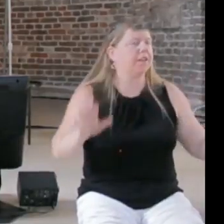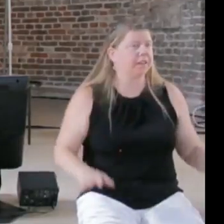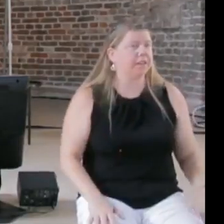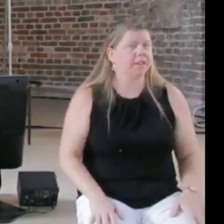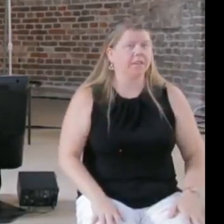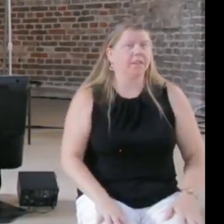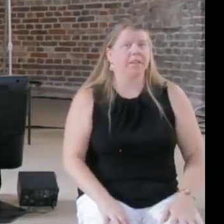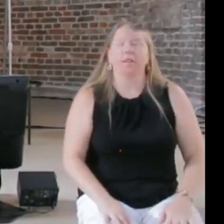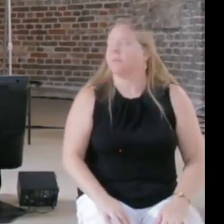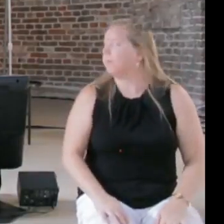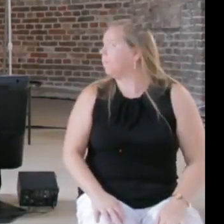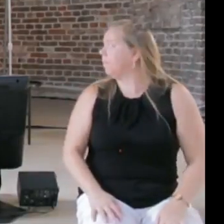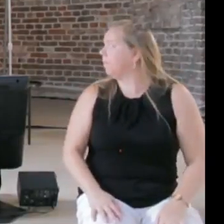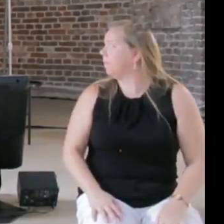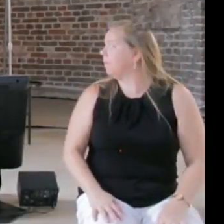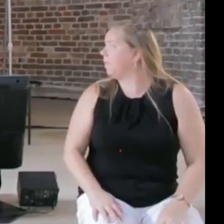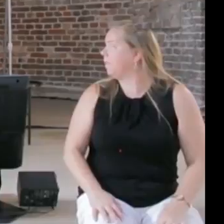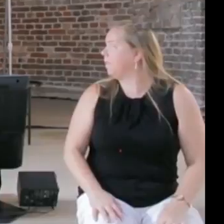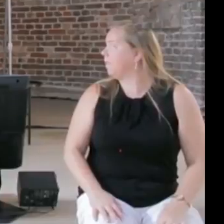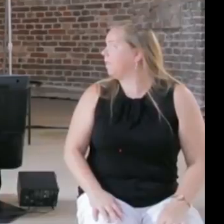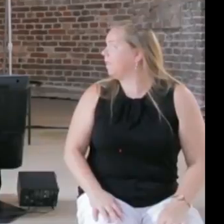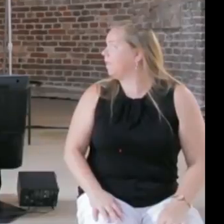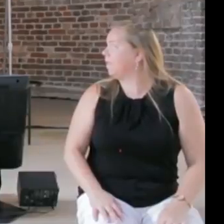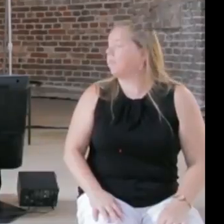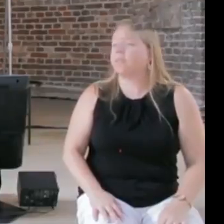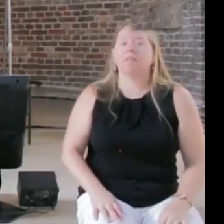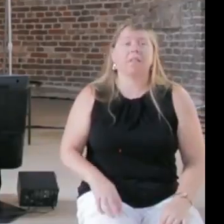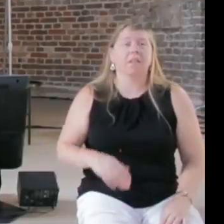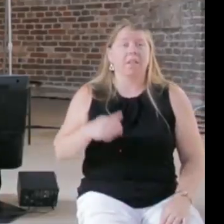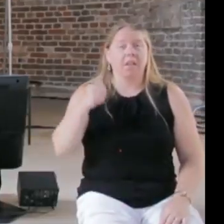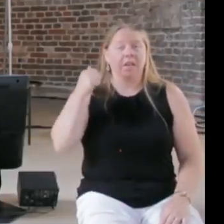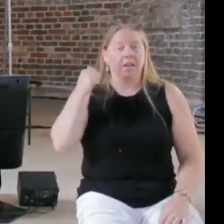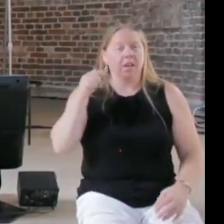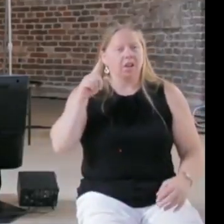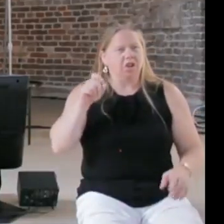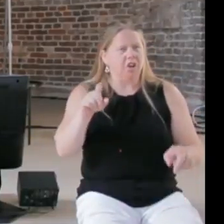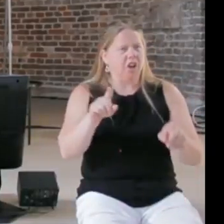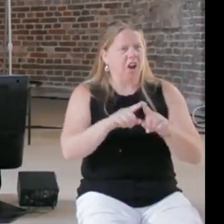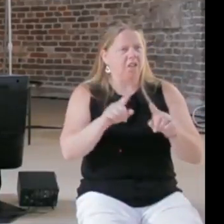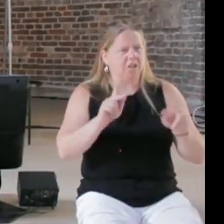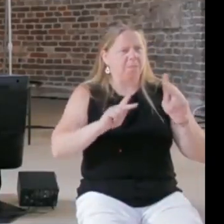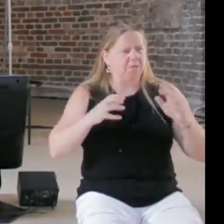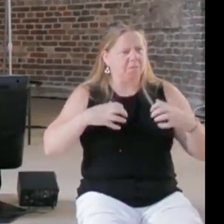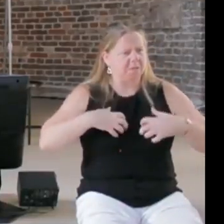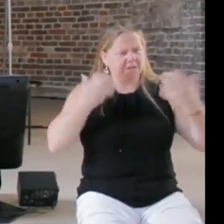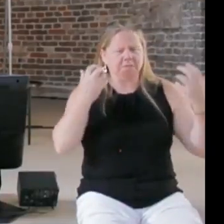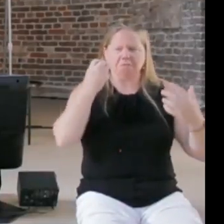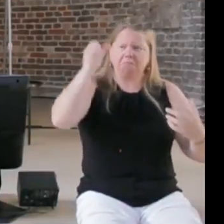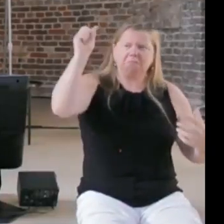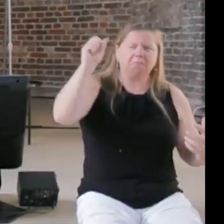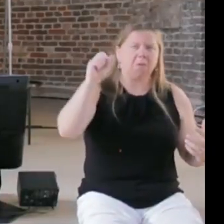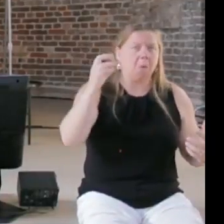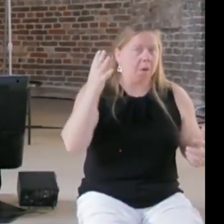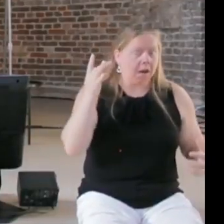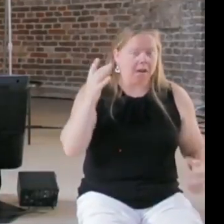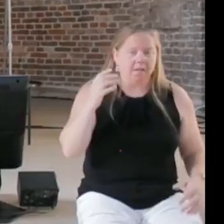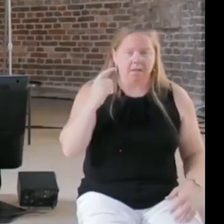Shouldn't there be also a massive public outrage if we see that humans discriminate